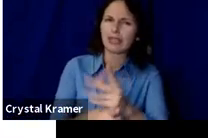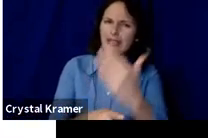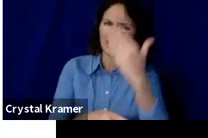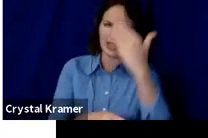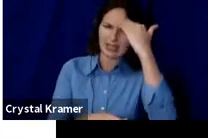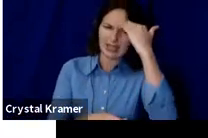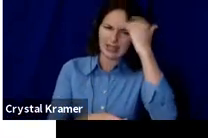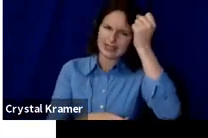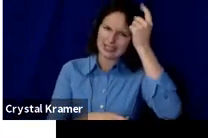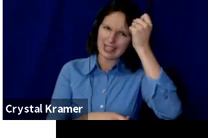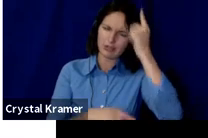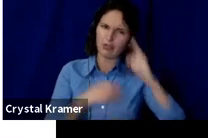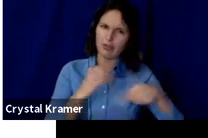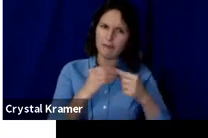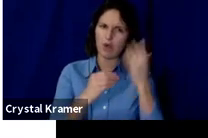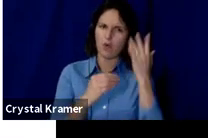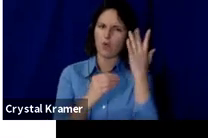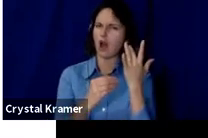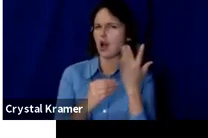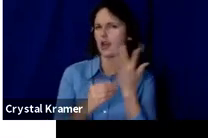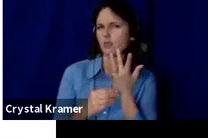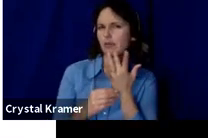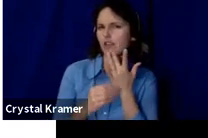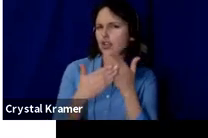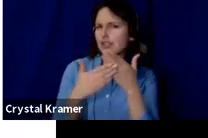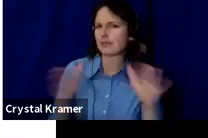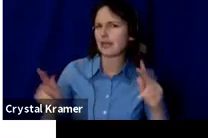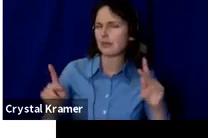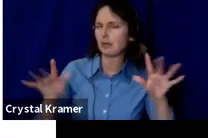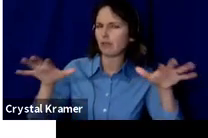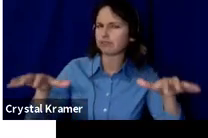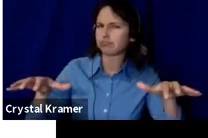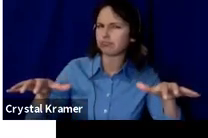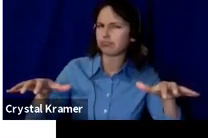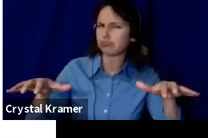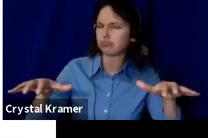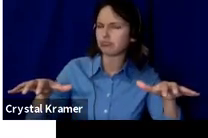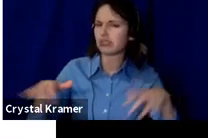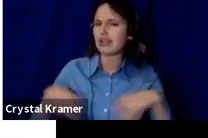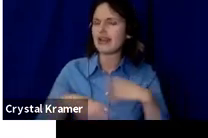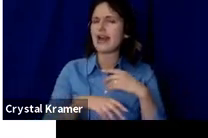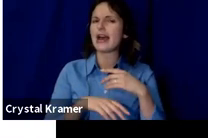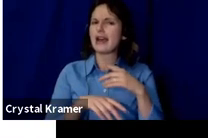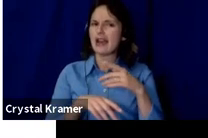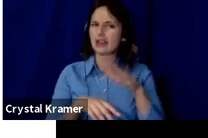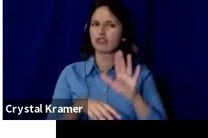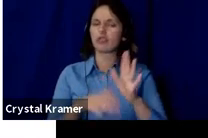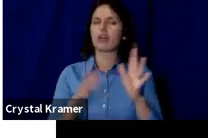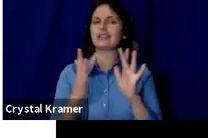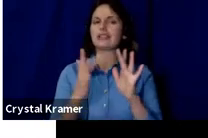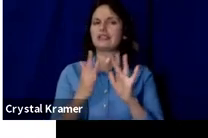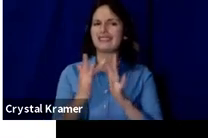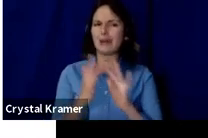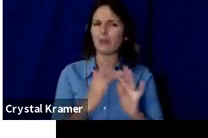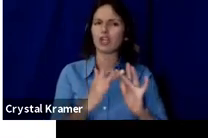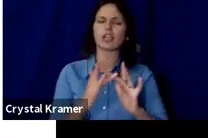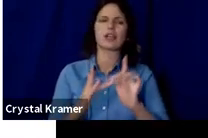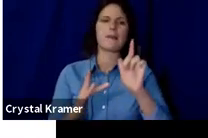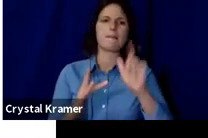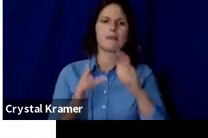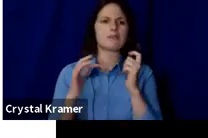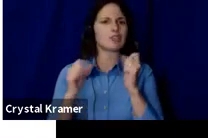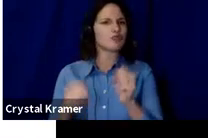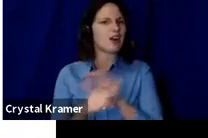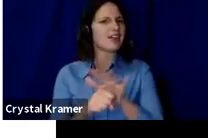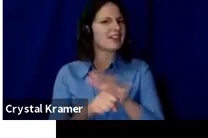way, and make sure that your network is strong enough to not get confused and mistakenly